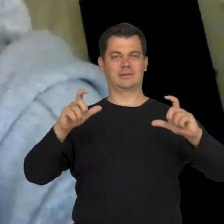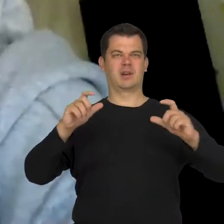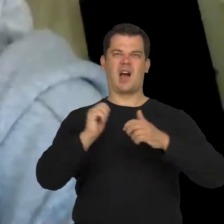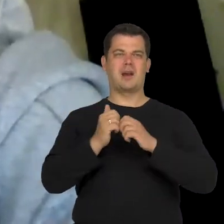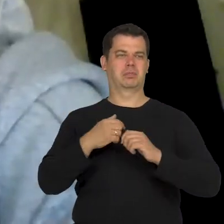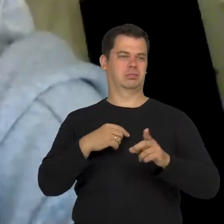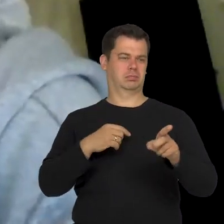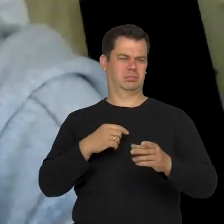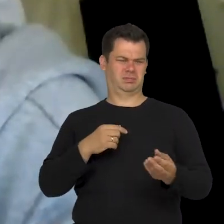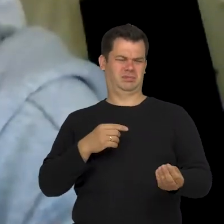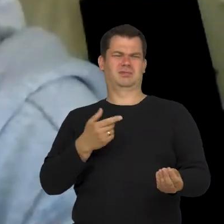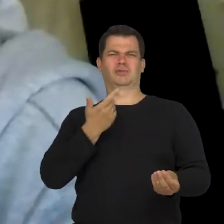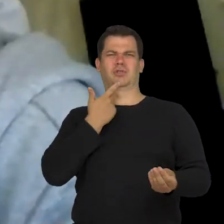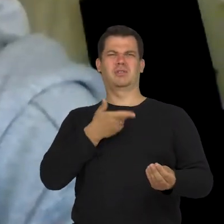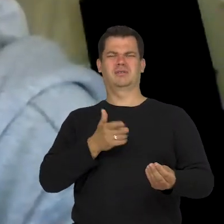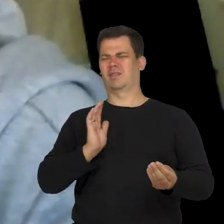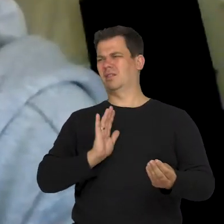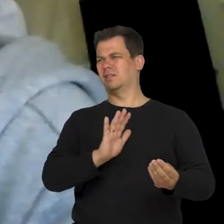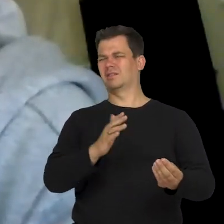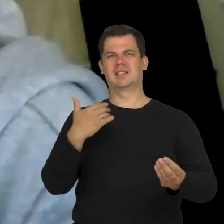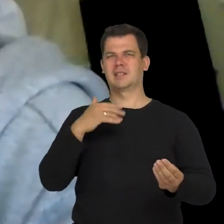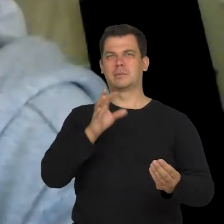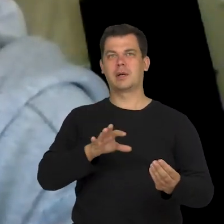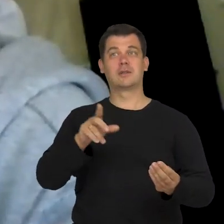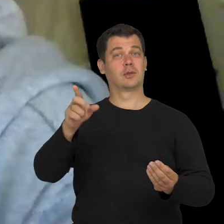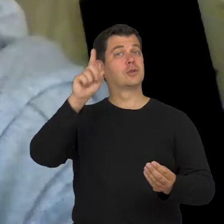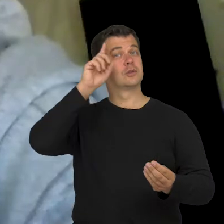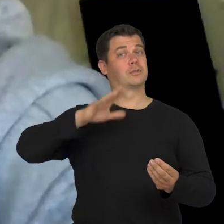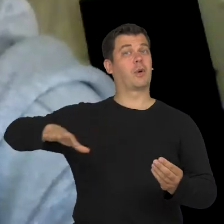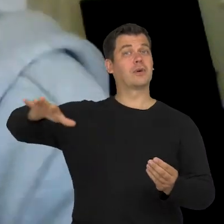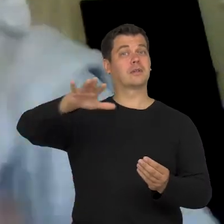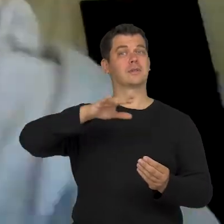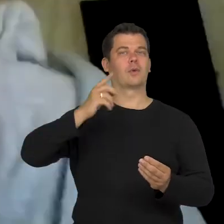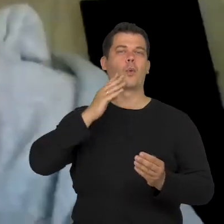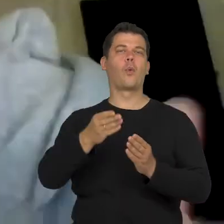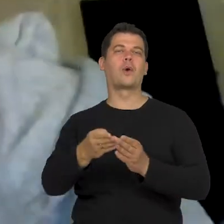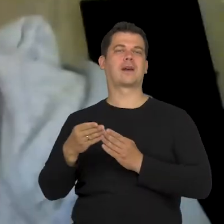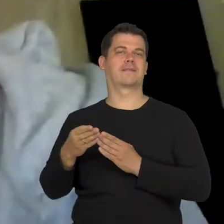and what the society wishes to hide. Because we say that,